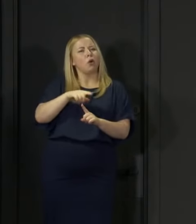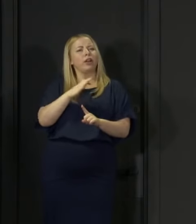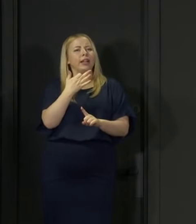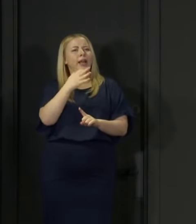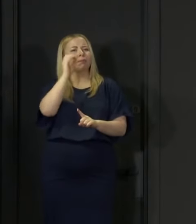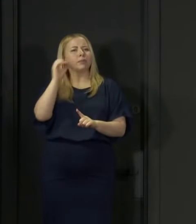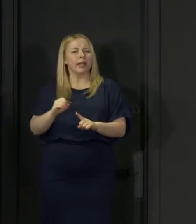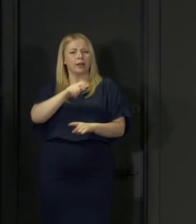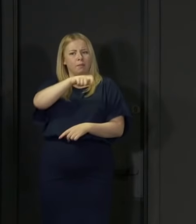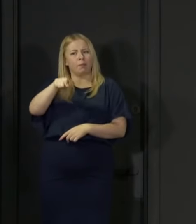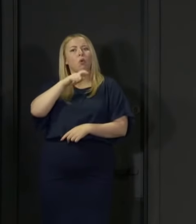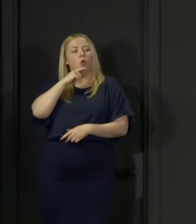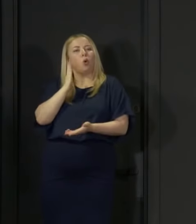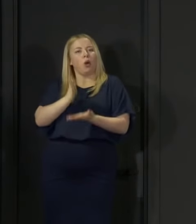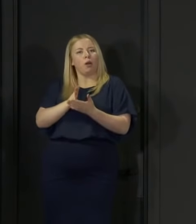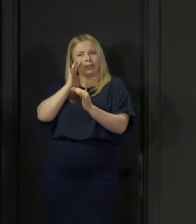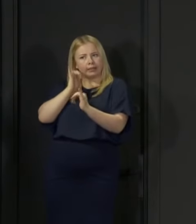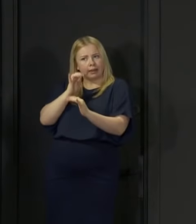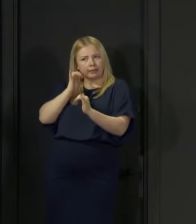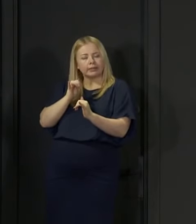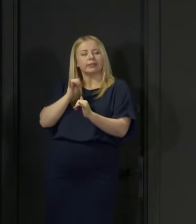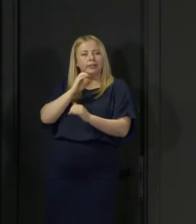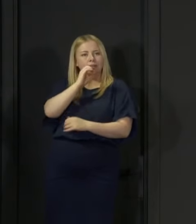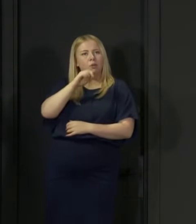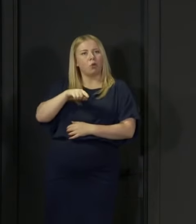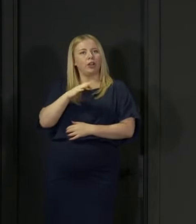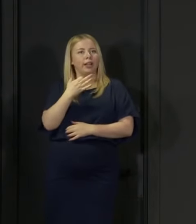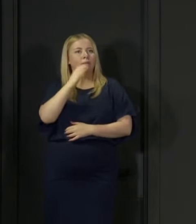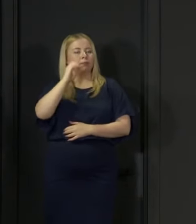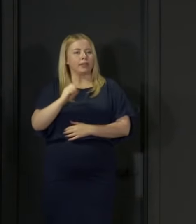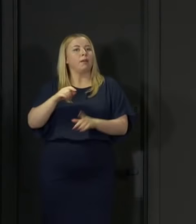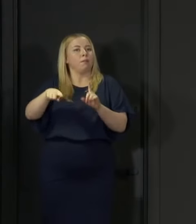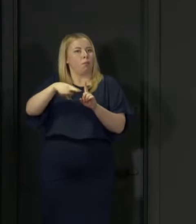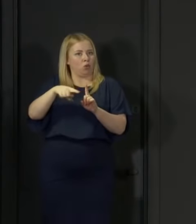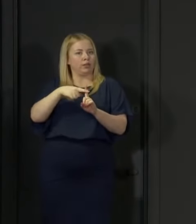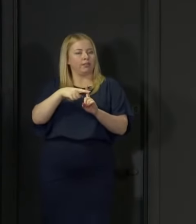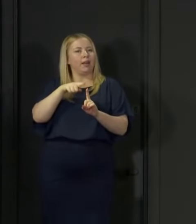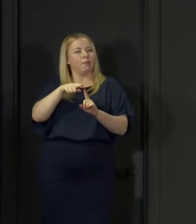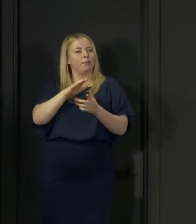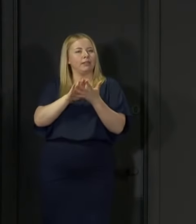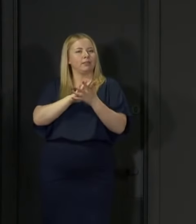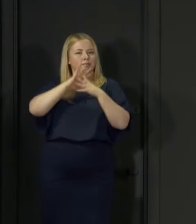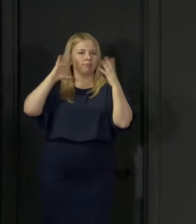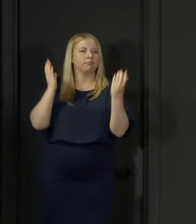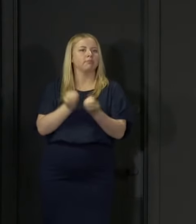who were newly tested yesterday and it takes the total number of cases in Scotland now